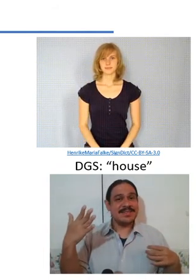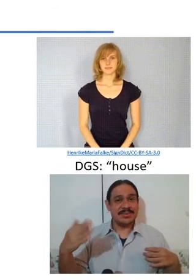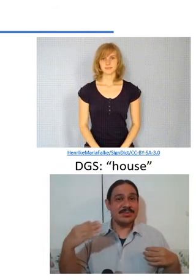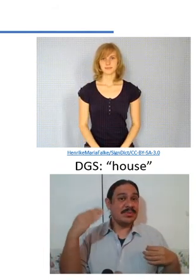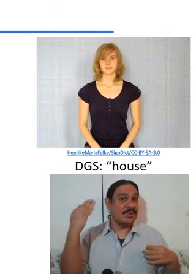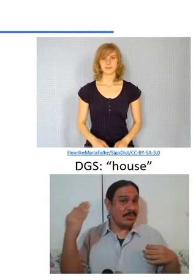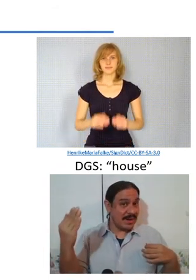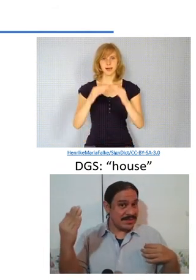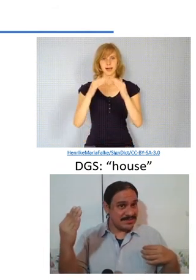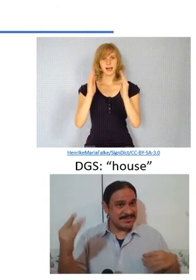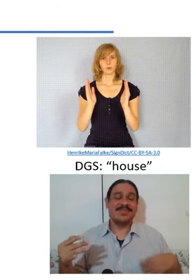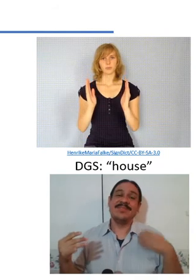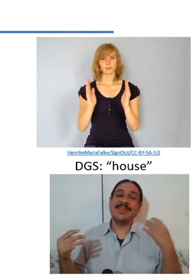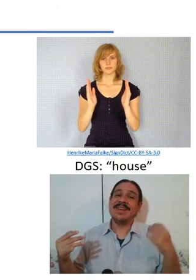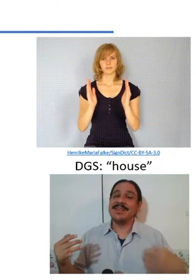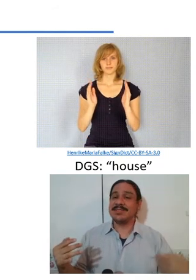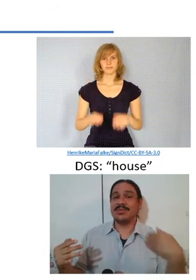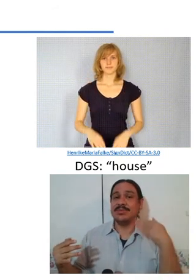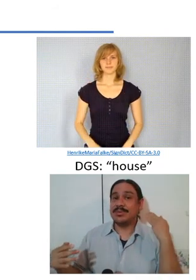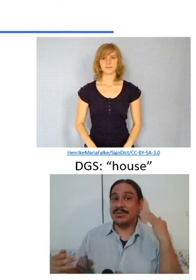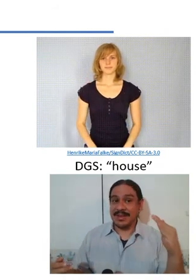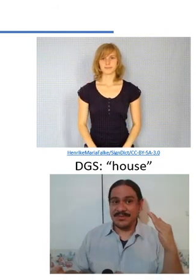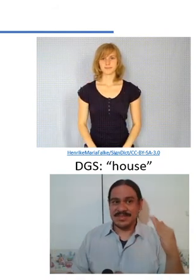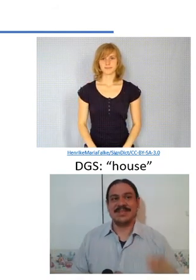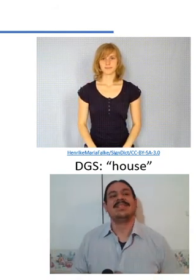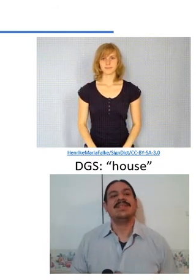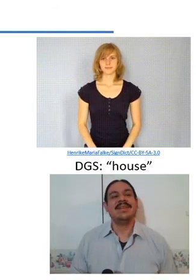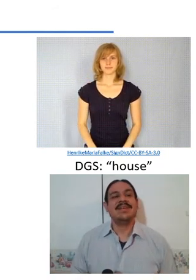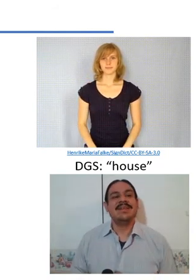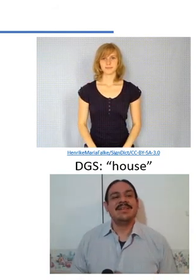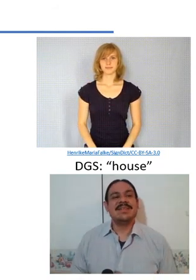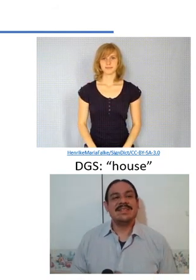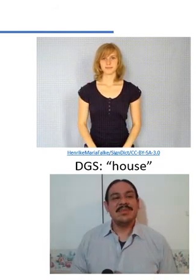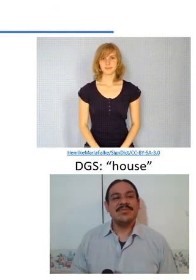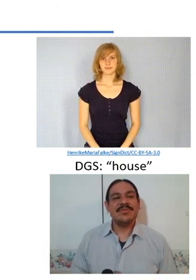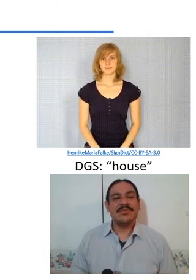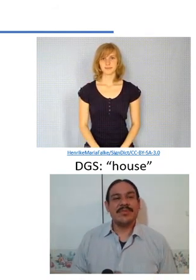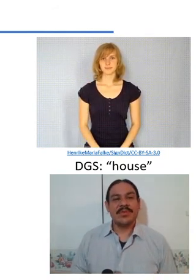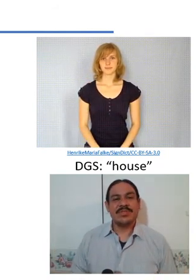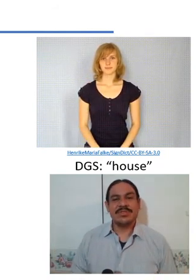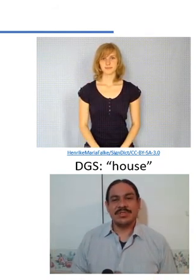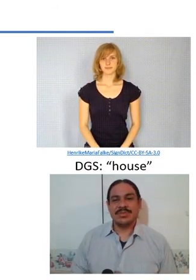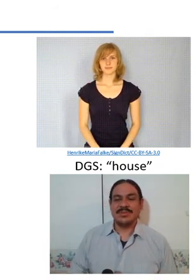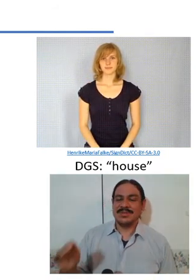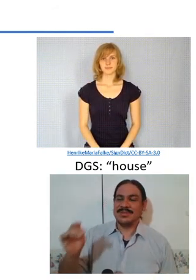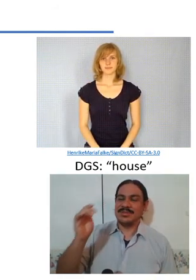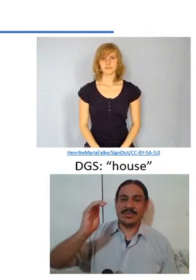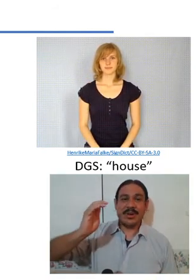your left hand is following and flipped if you're left-handed and these tell you